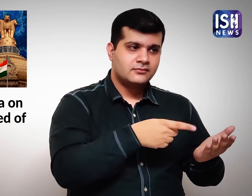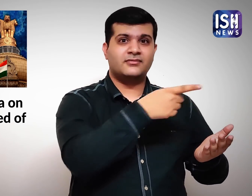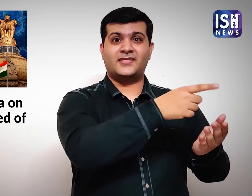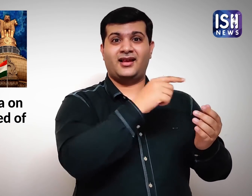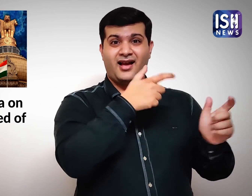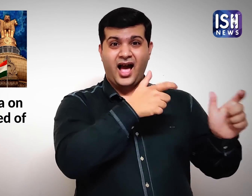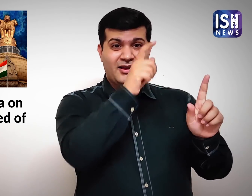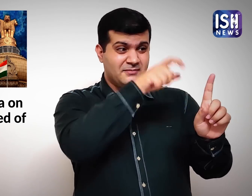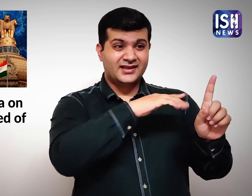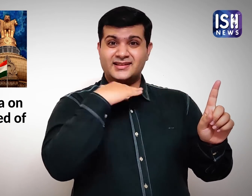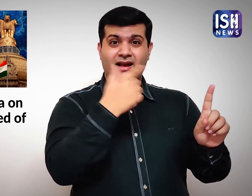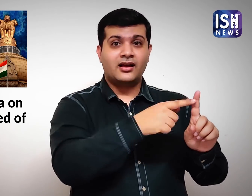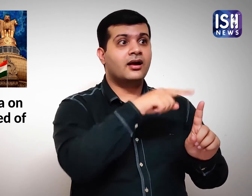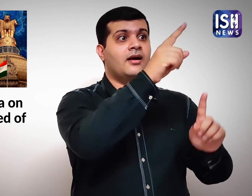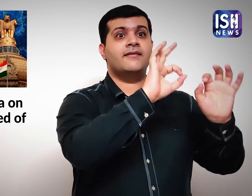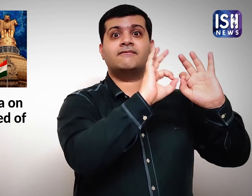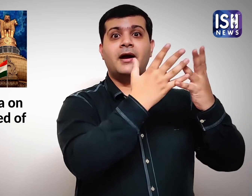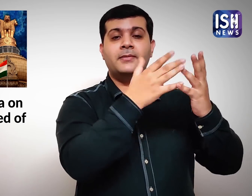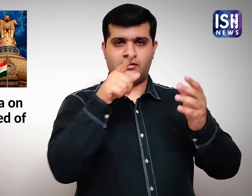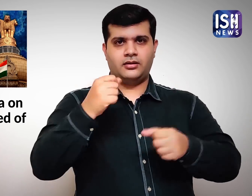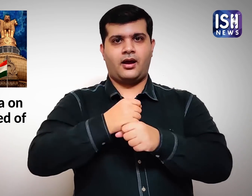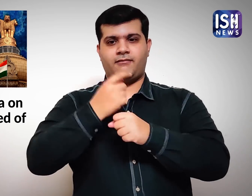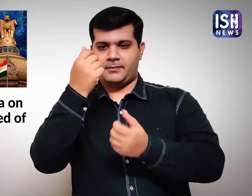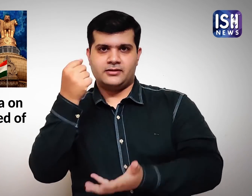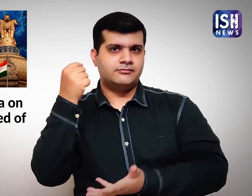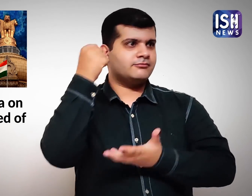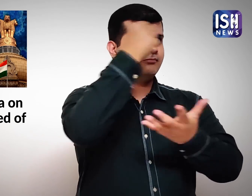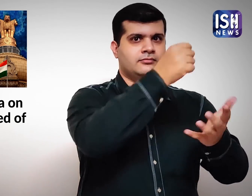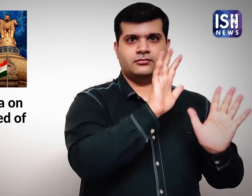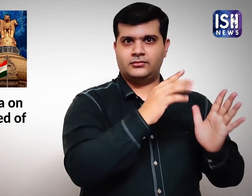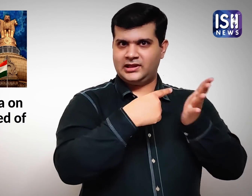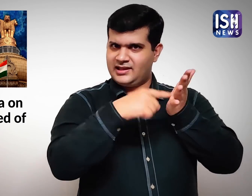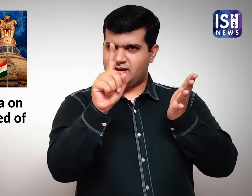and their families are compensated. Correct?